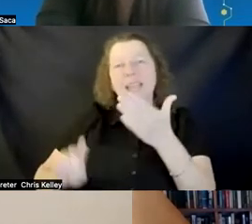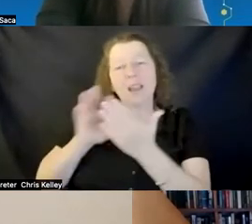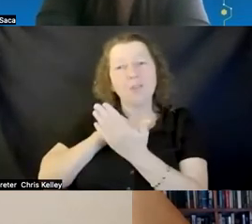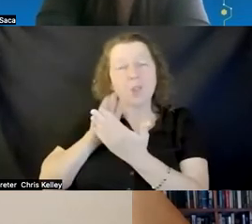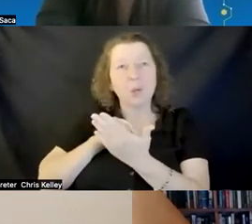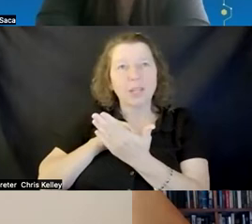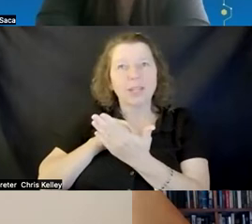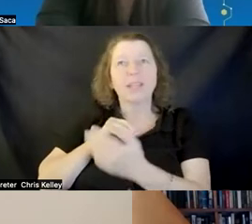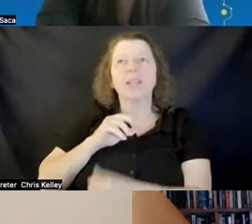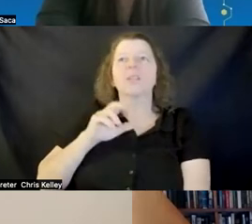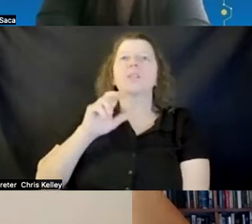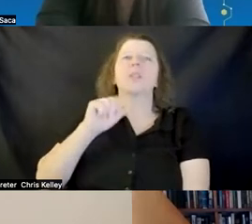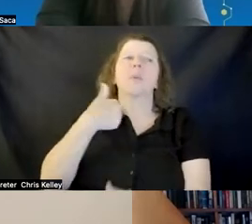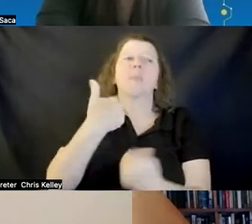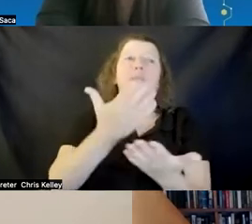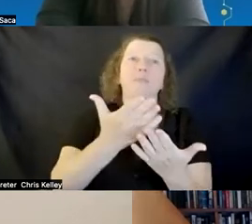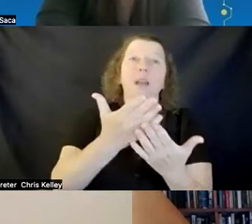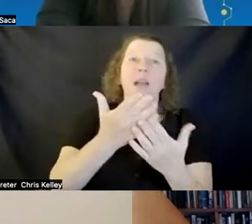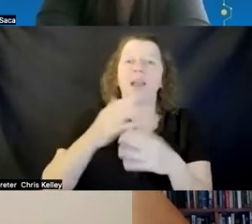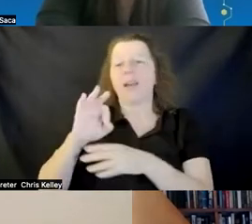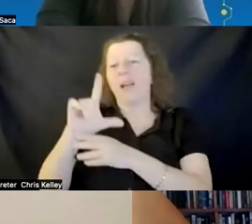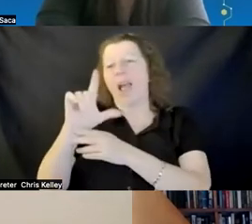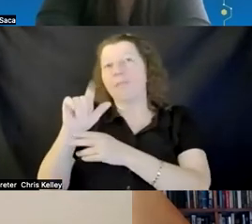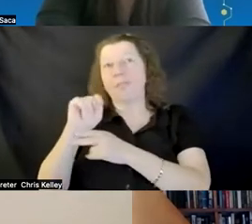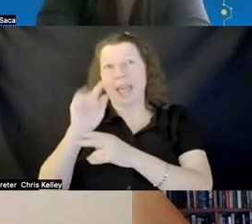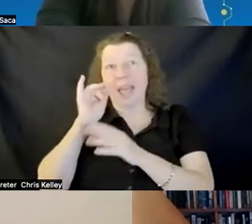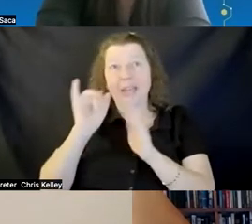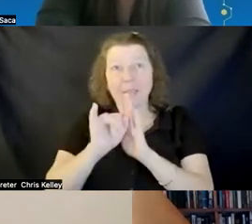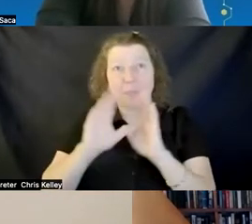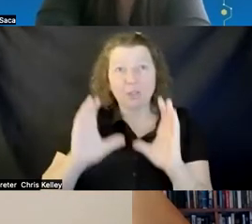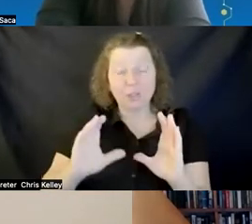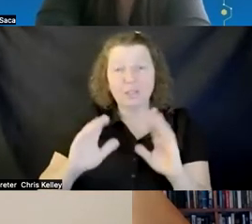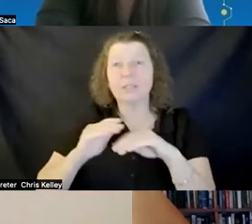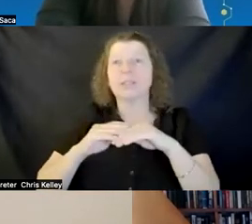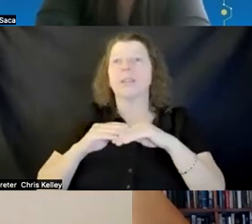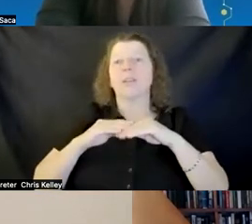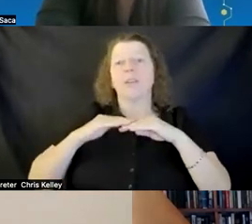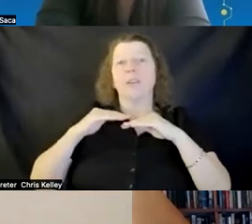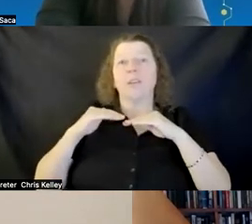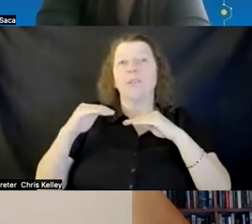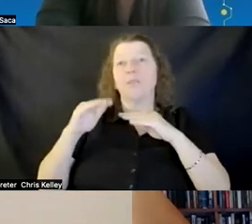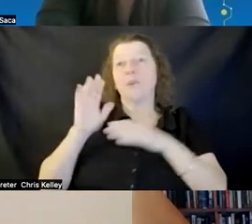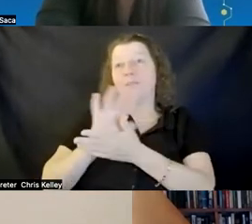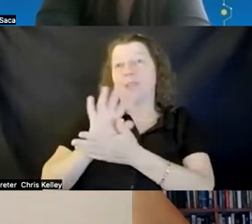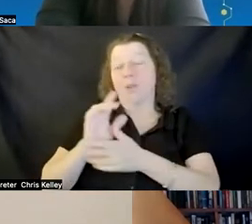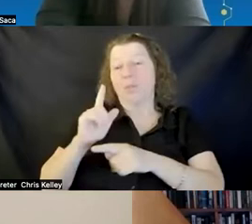we also provided like flat images for for video that we couldn't but